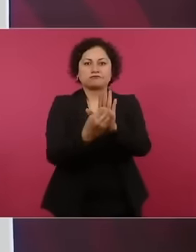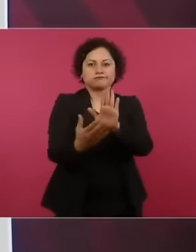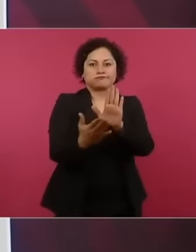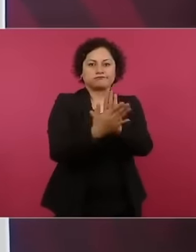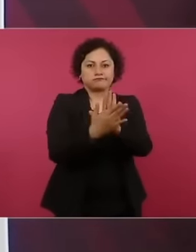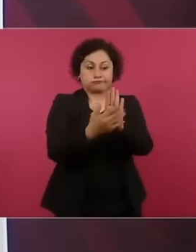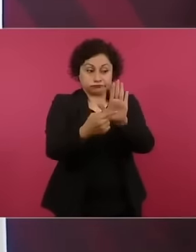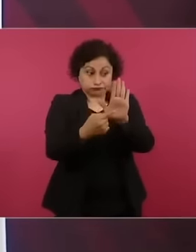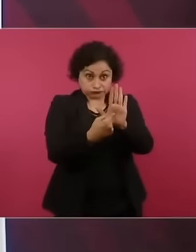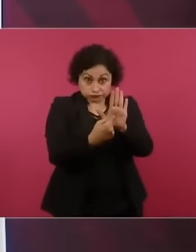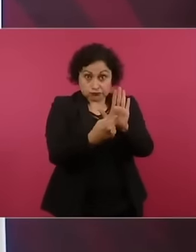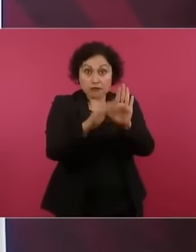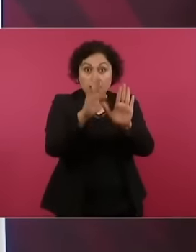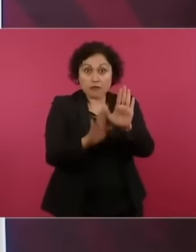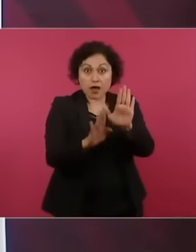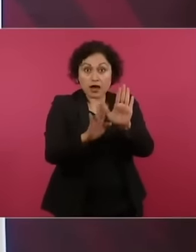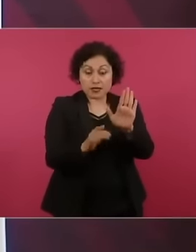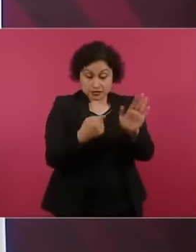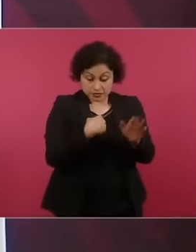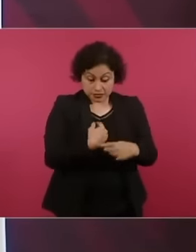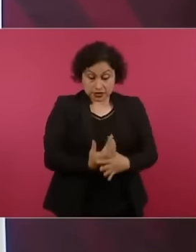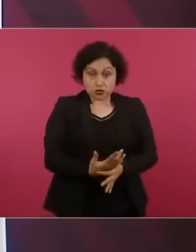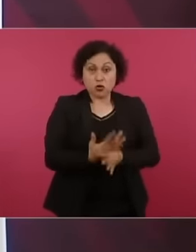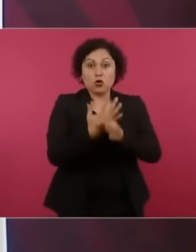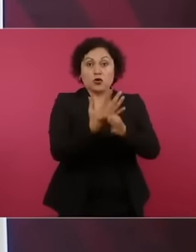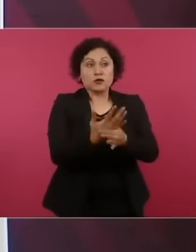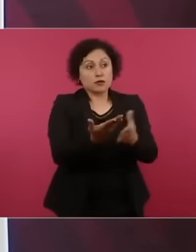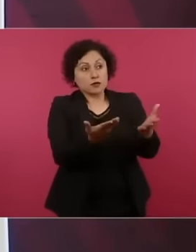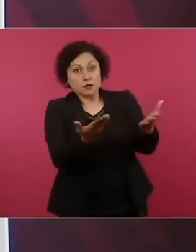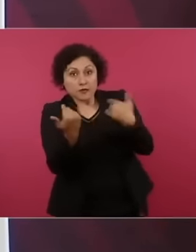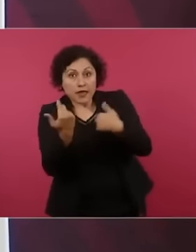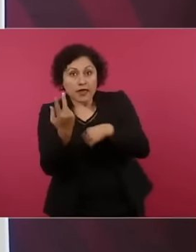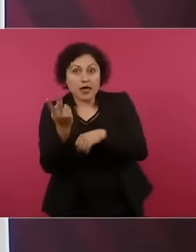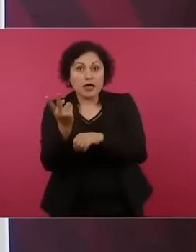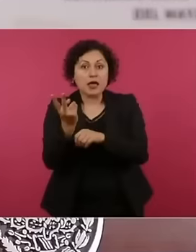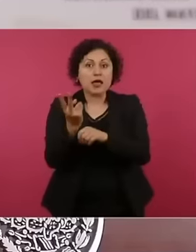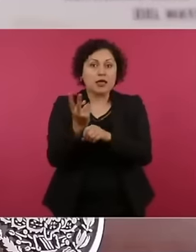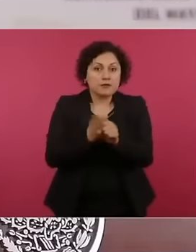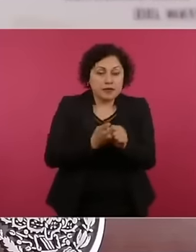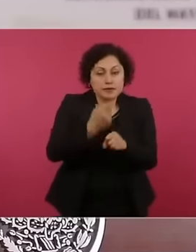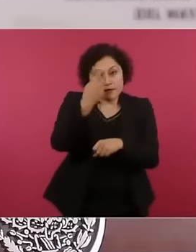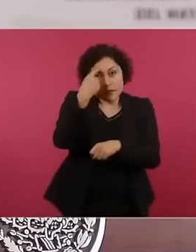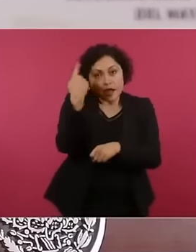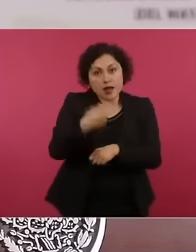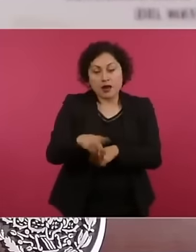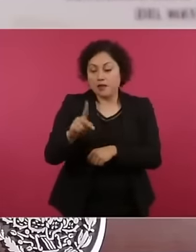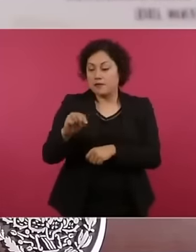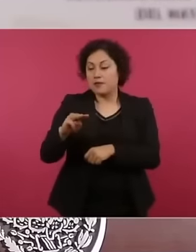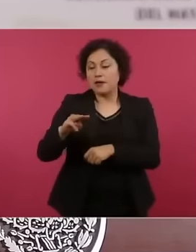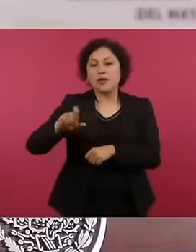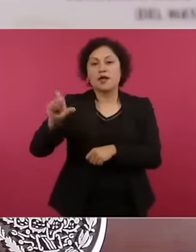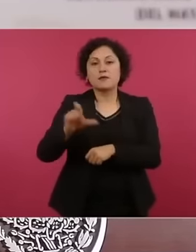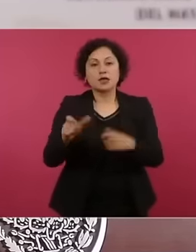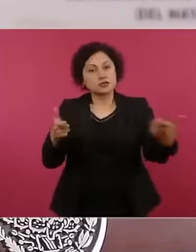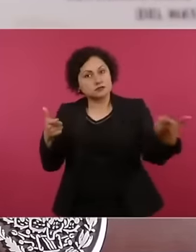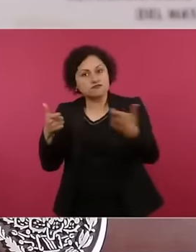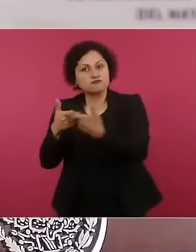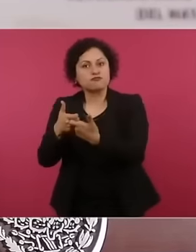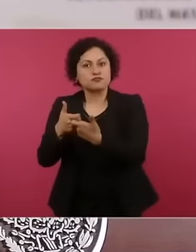Pemex is therefore a scam